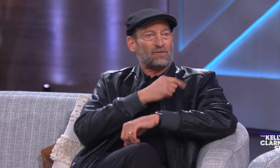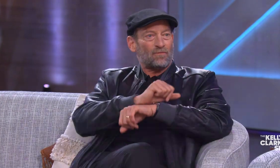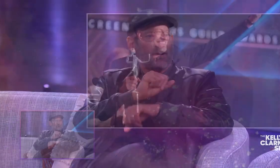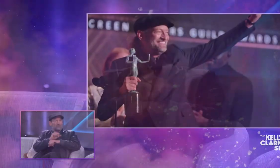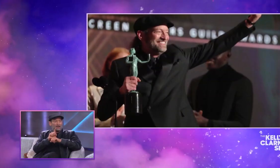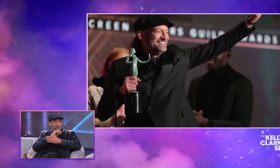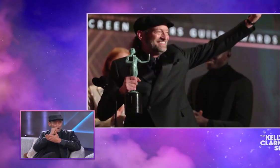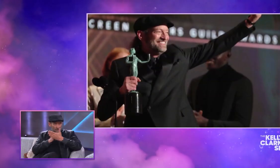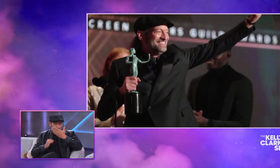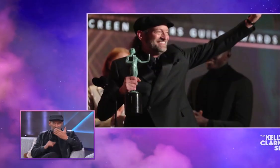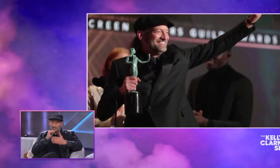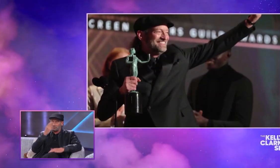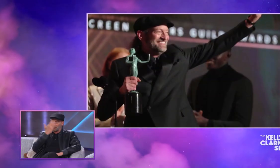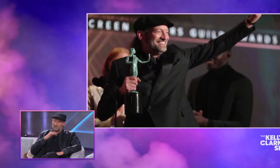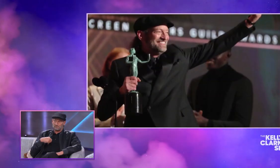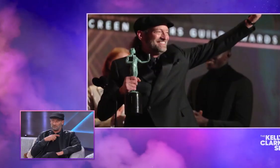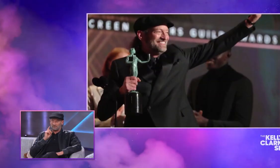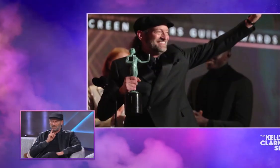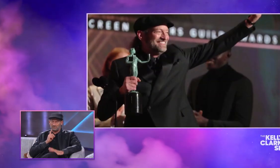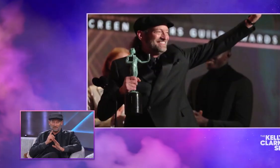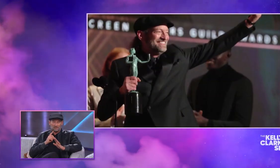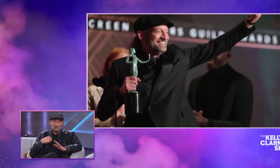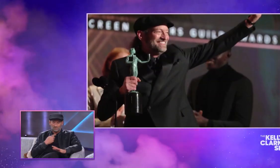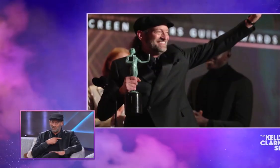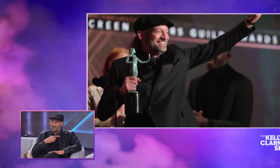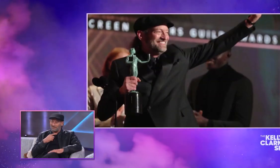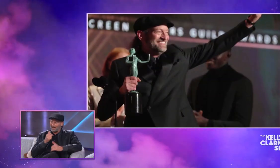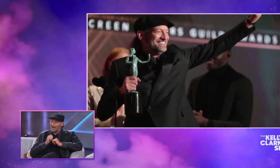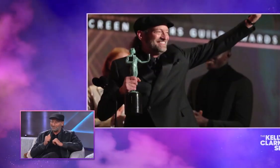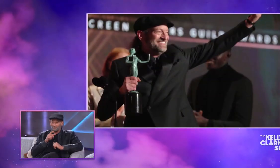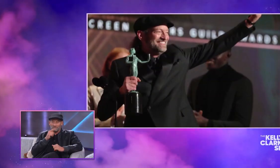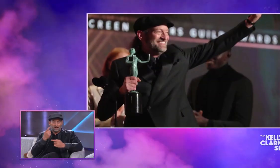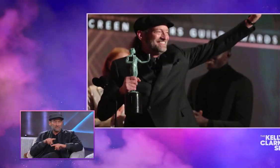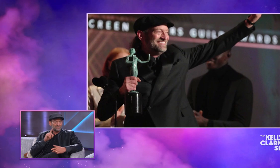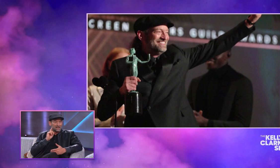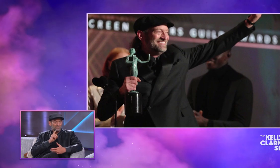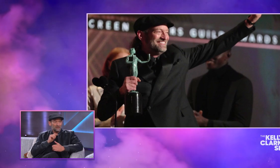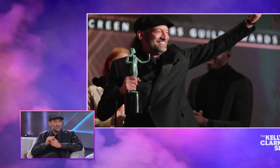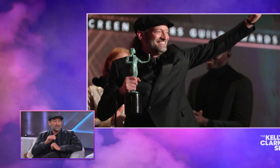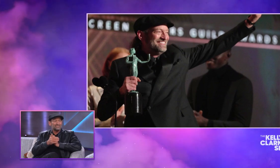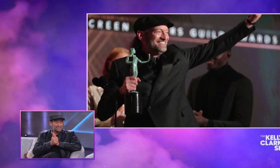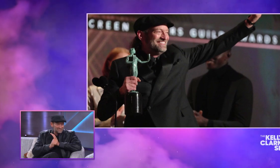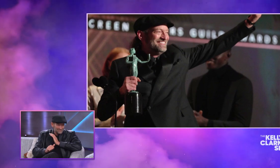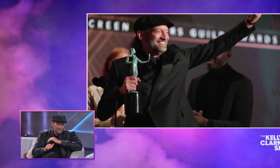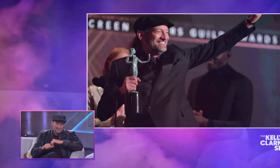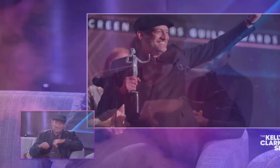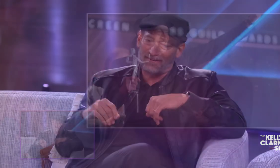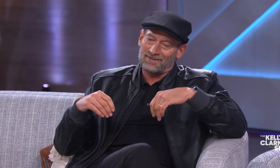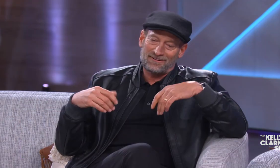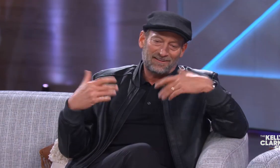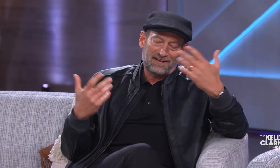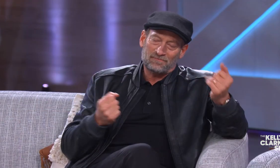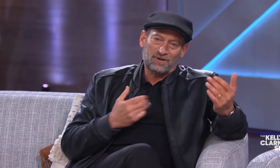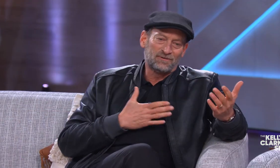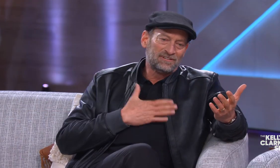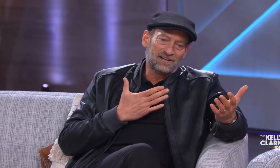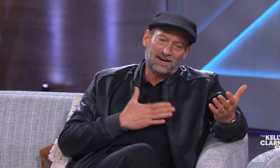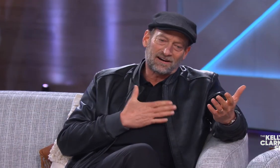It means that our peers are accepting our work as artists, not because we're deaf, we're just actors who happen to be deaf.